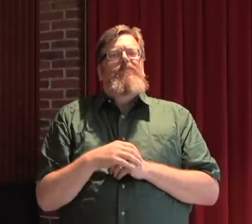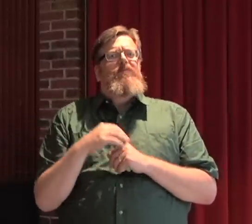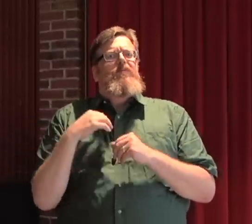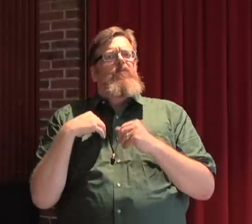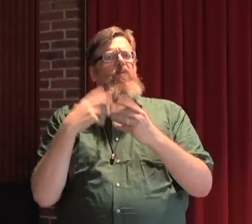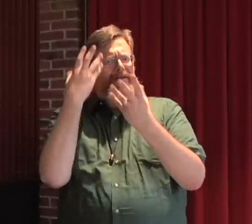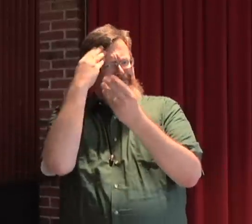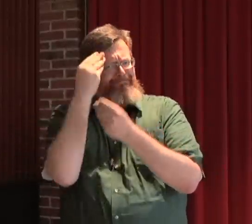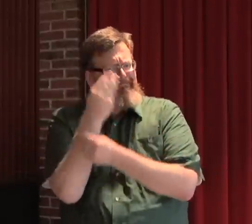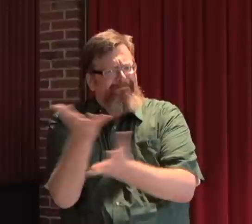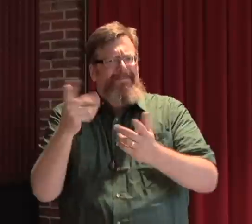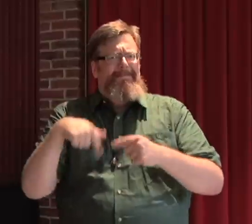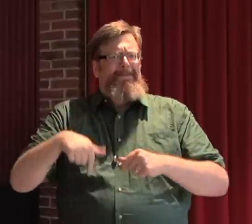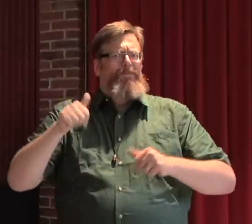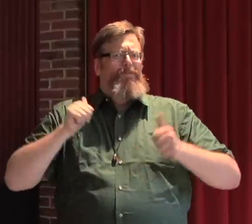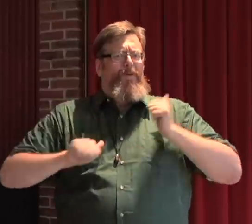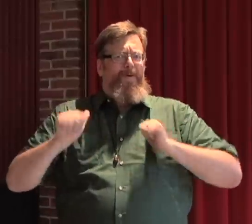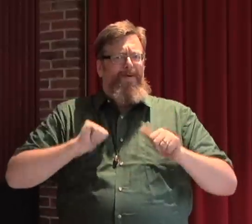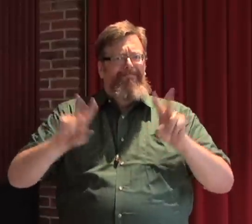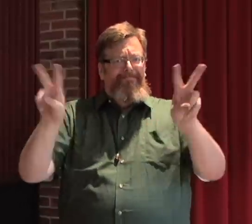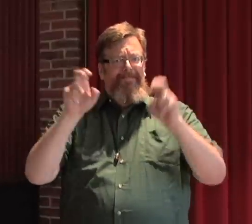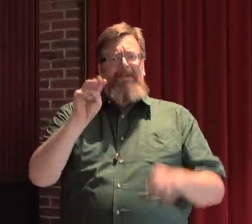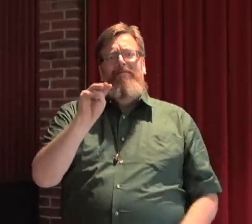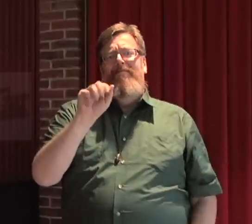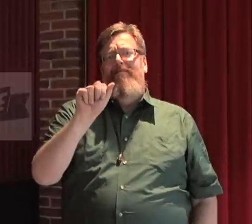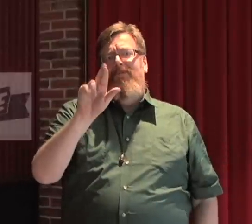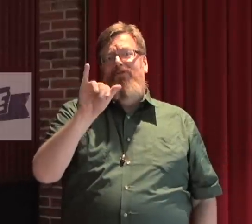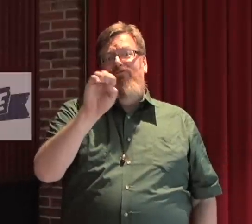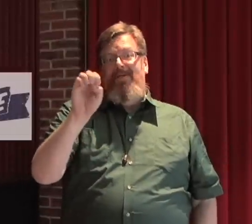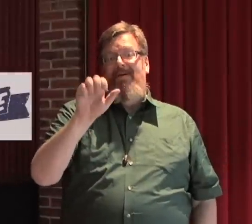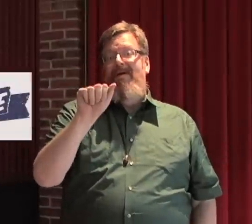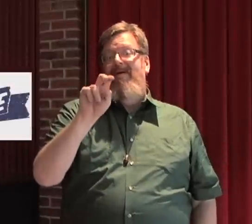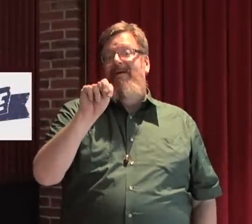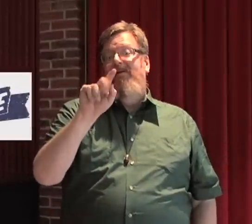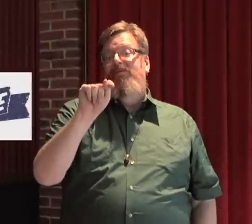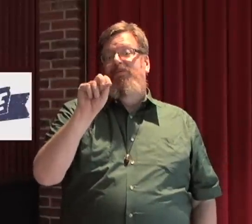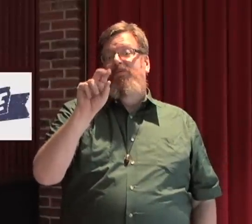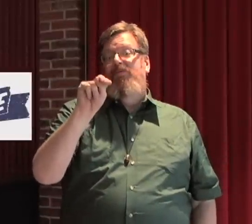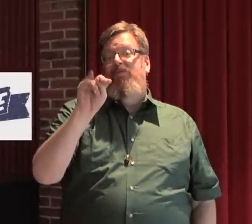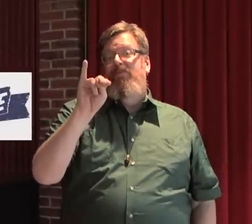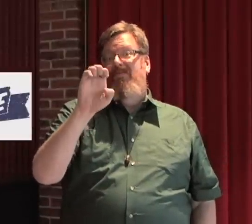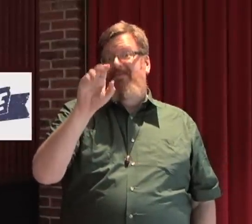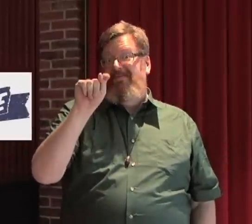I'd like to share with you some exciting news: We have a show "Marie Antoinette"